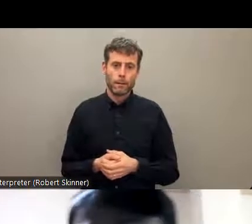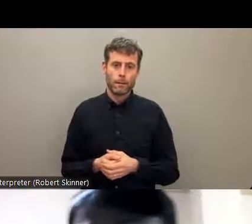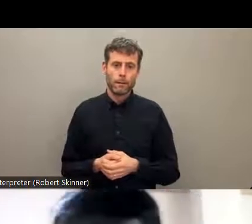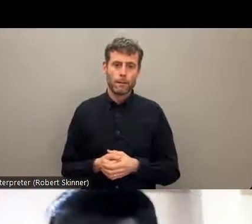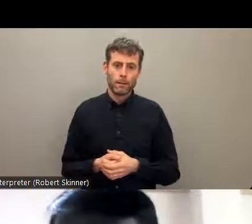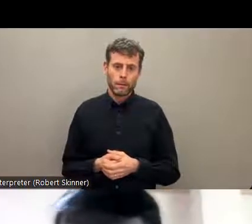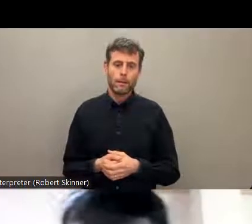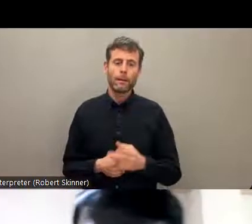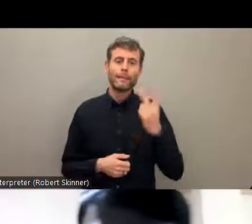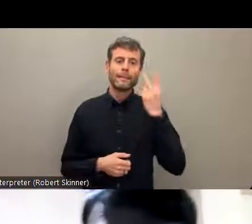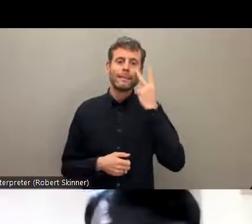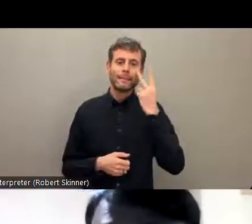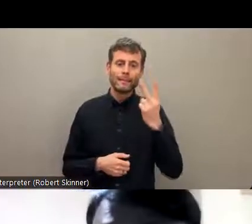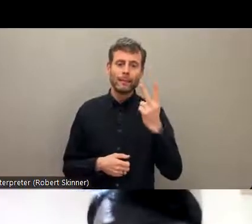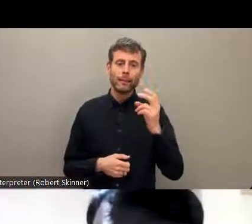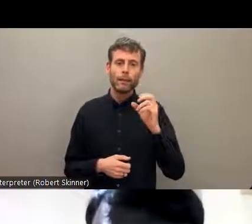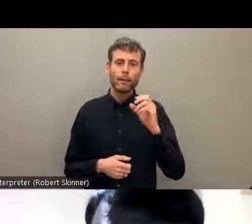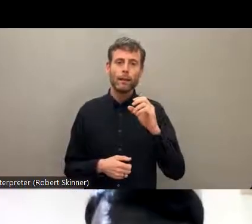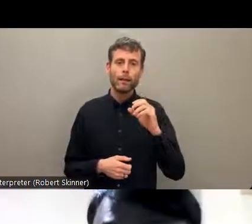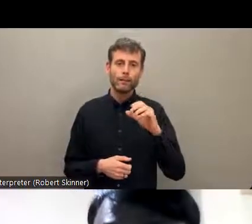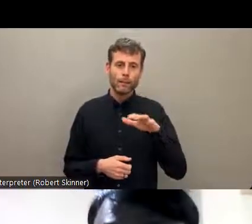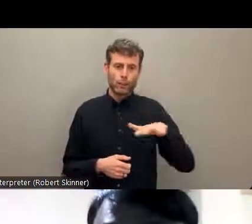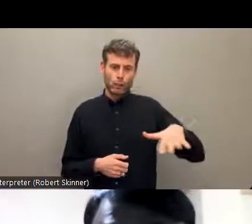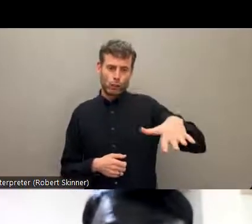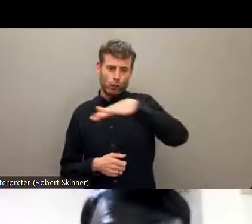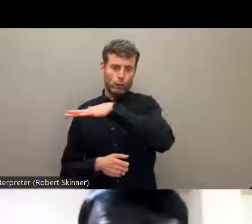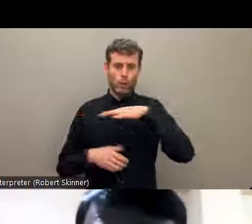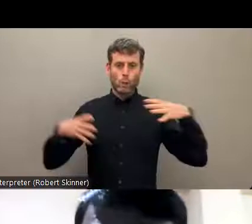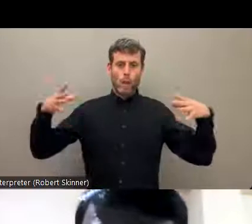for the scheduled caste in India and